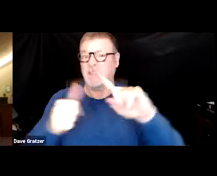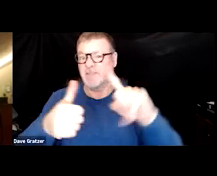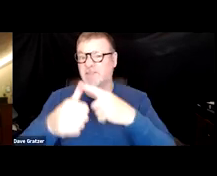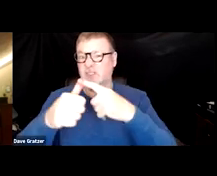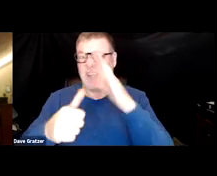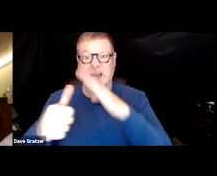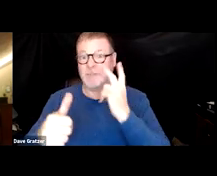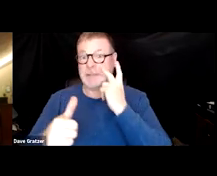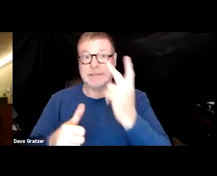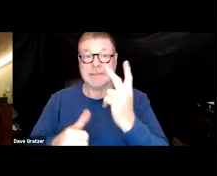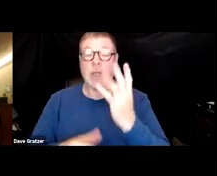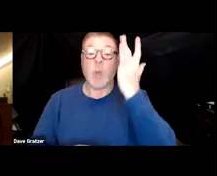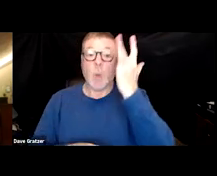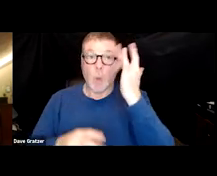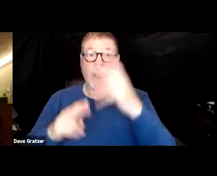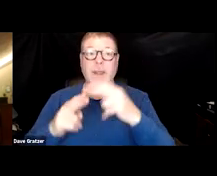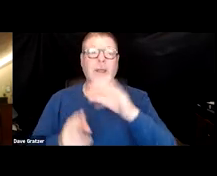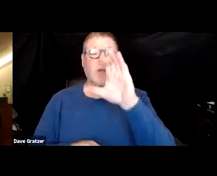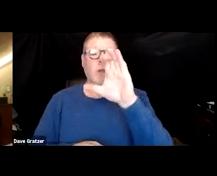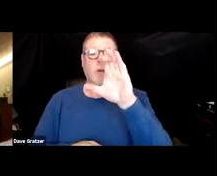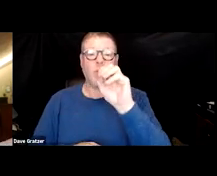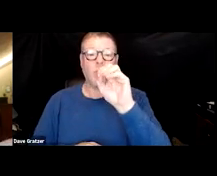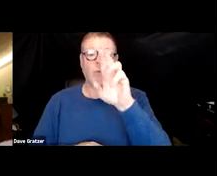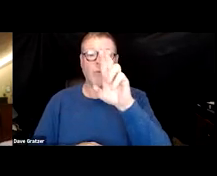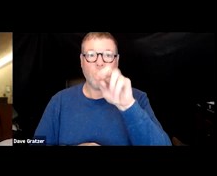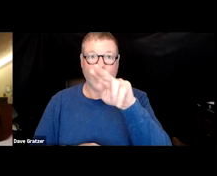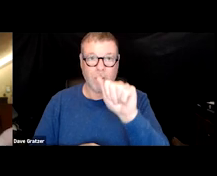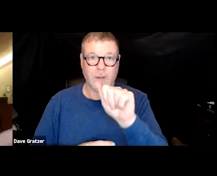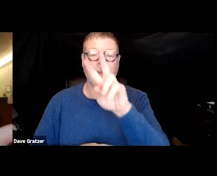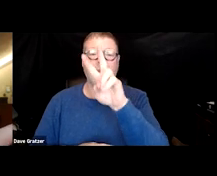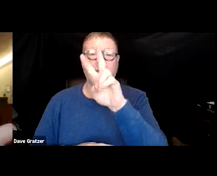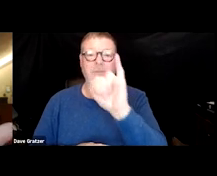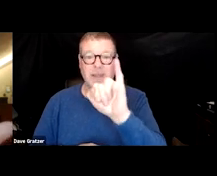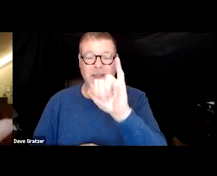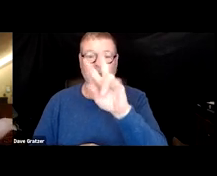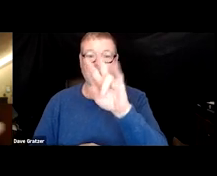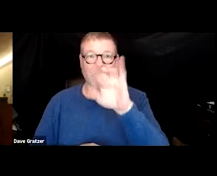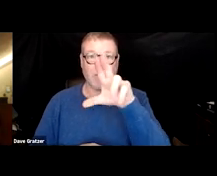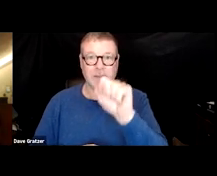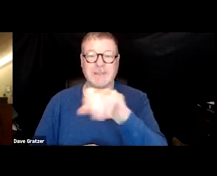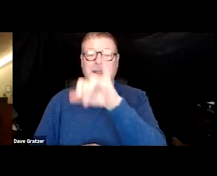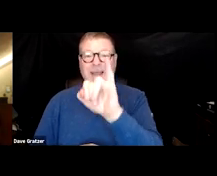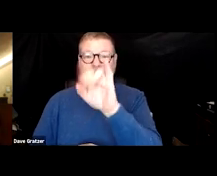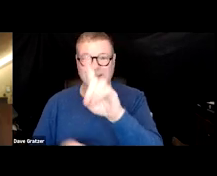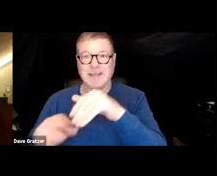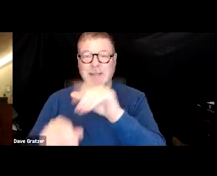It's named because it's a coronavirus, C-O. Virus, V-I. And its IDed in 2019.